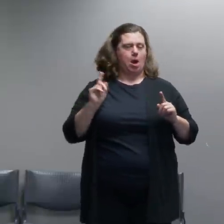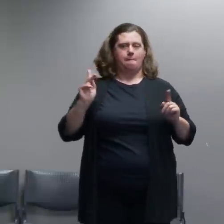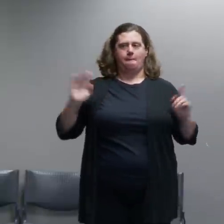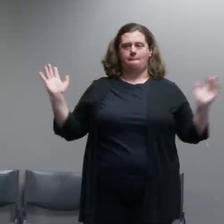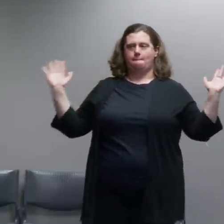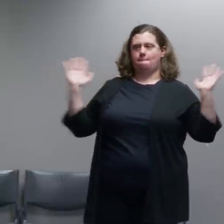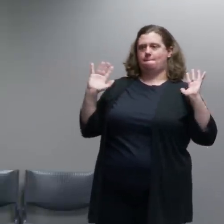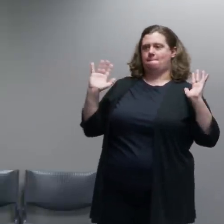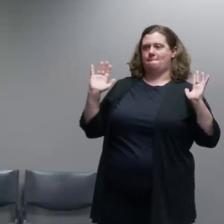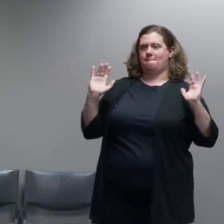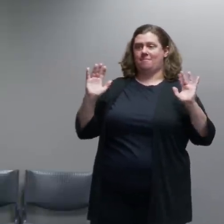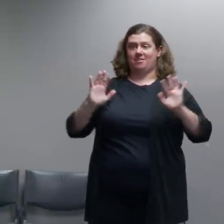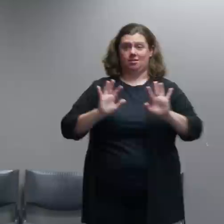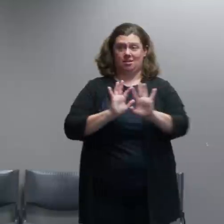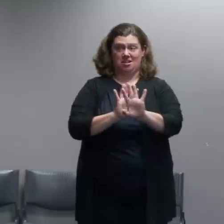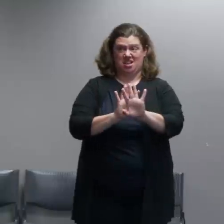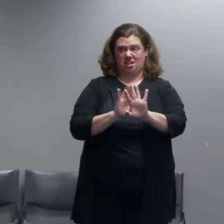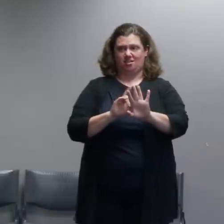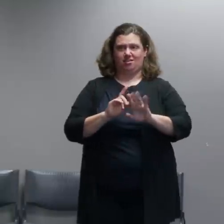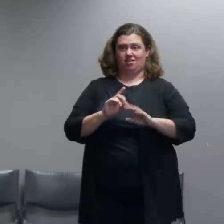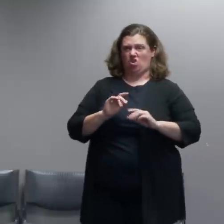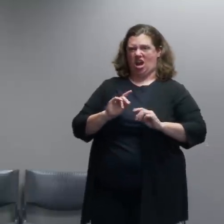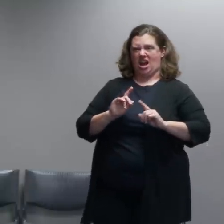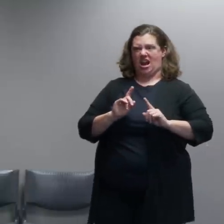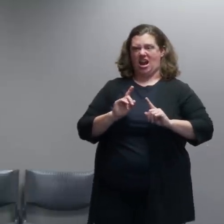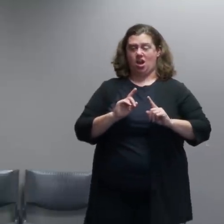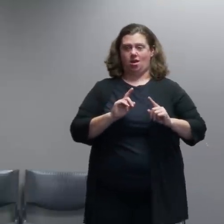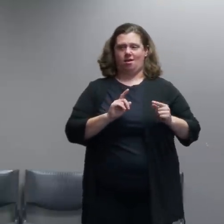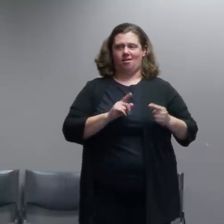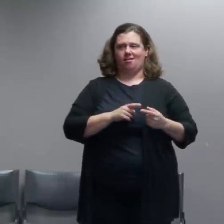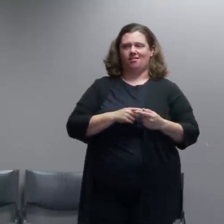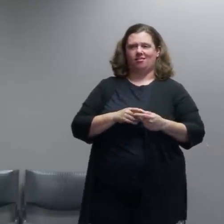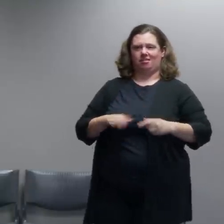really ready source of supply from behind.